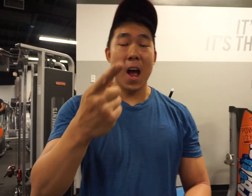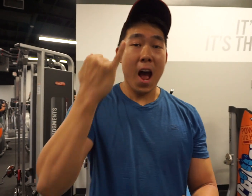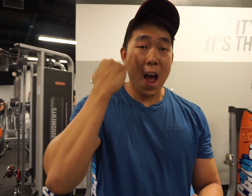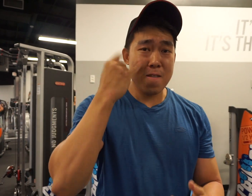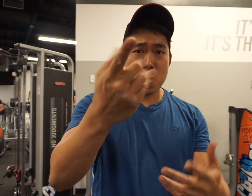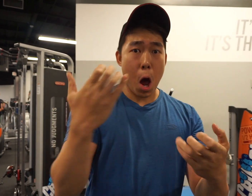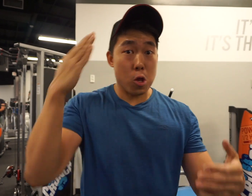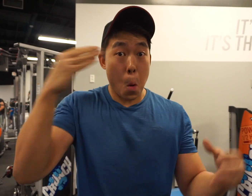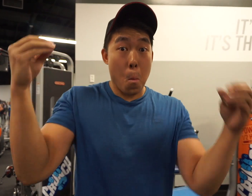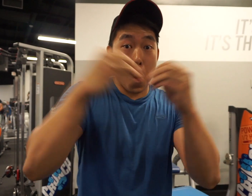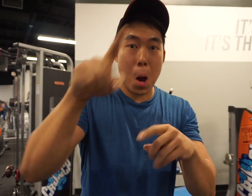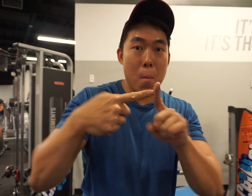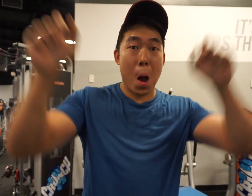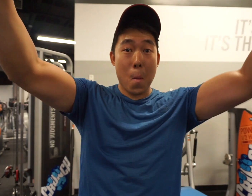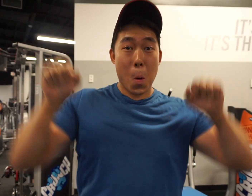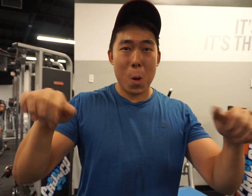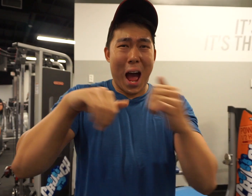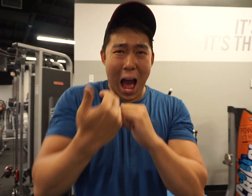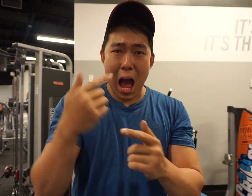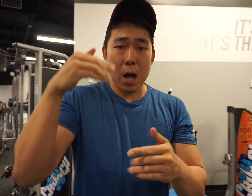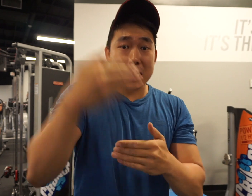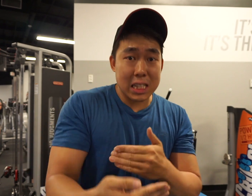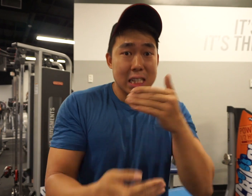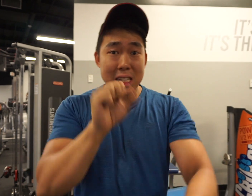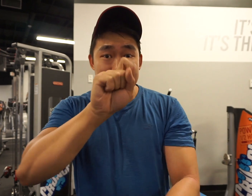If you are interested in learning more about pull-ups, bodyweight workout routines, and getting started with strength training, I applaud you.